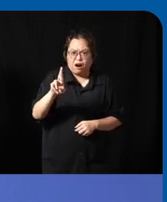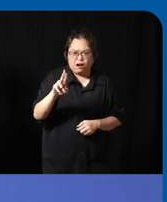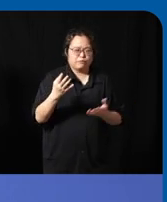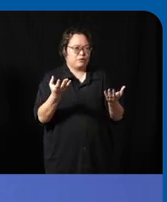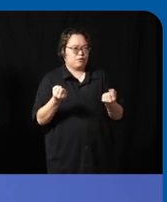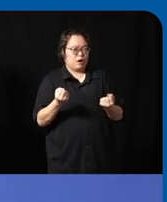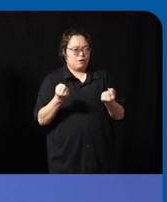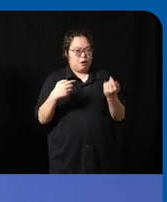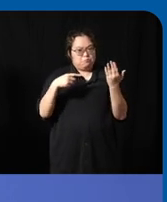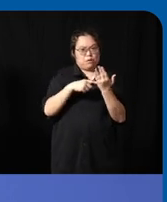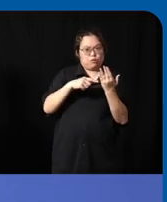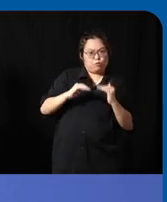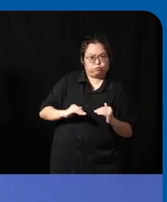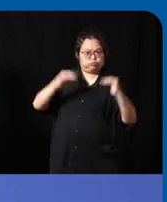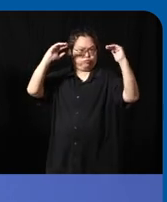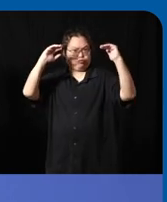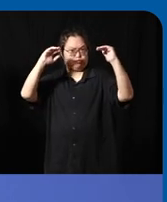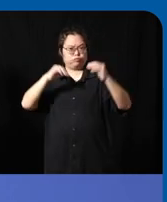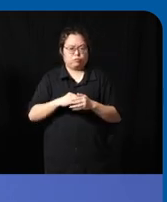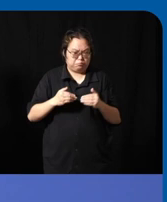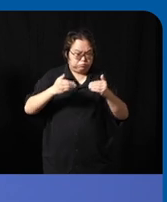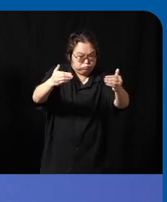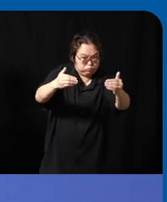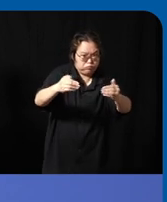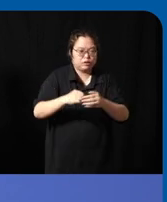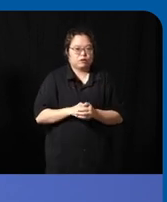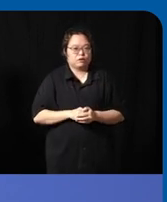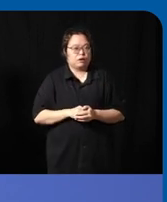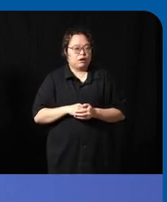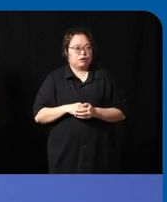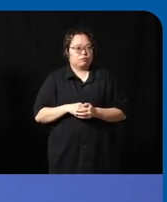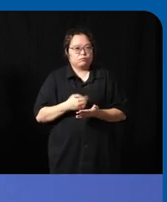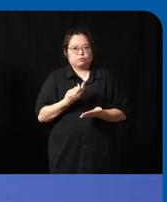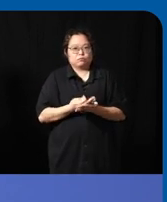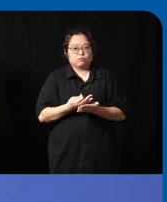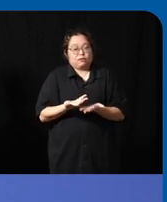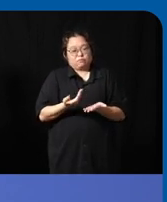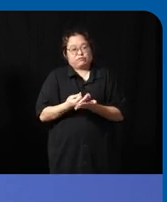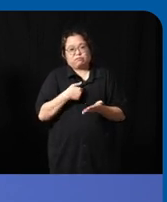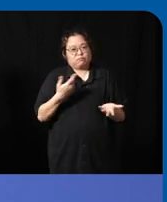forward and so I didn't get any funding I mean back then I also lacked the skills to create a